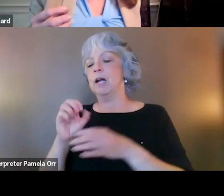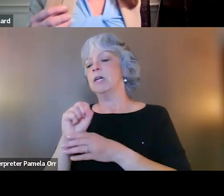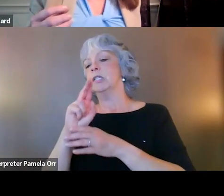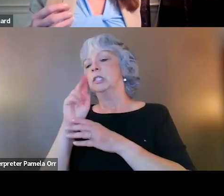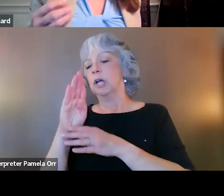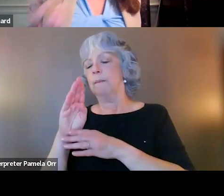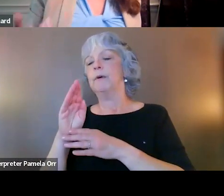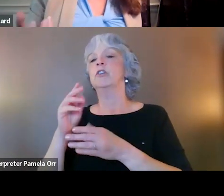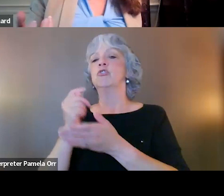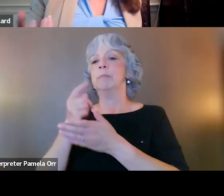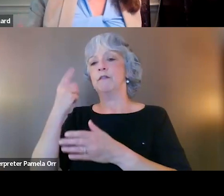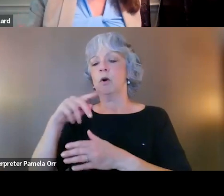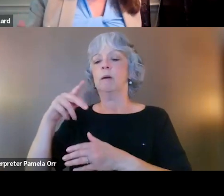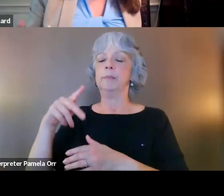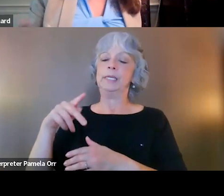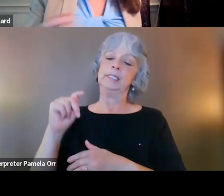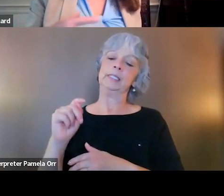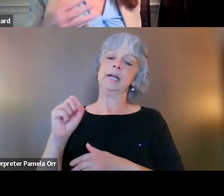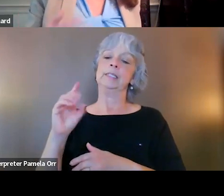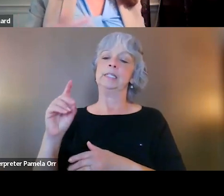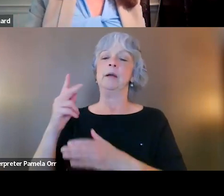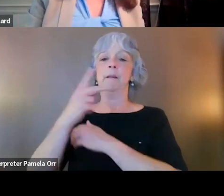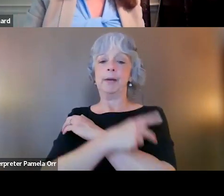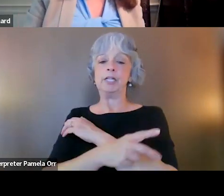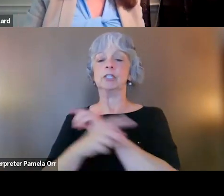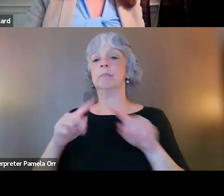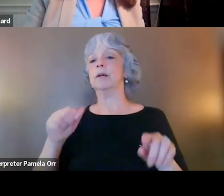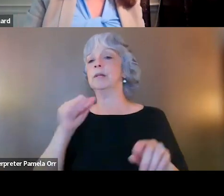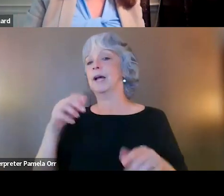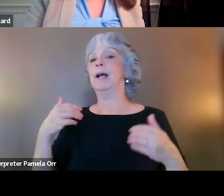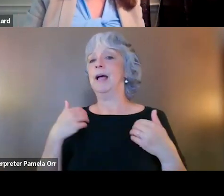However, unfortunately, it doesn't have any better outcomes